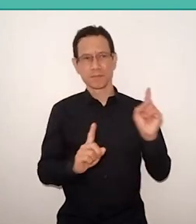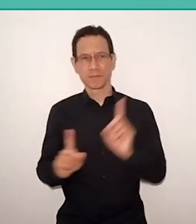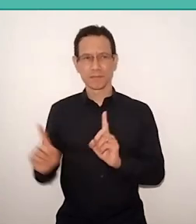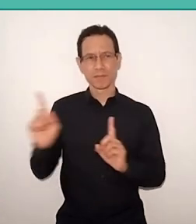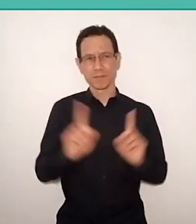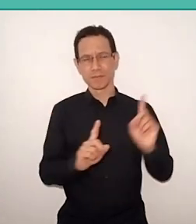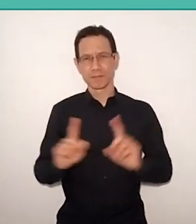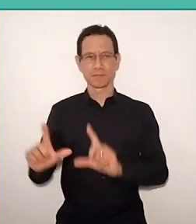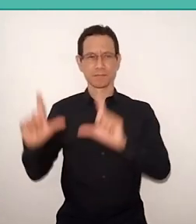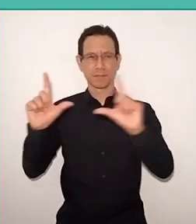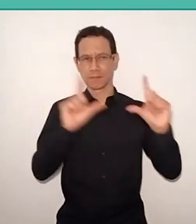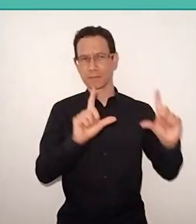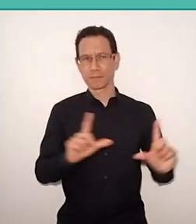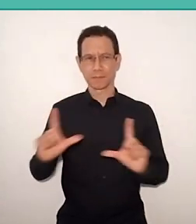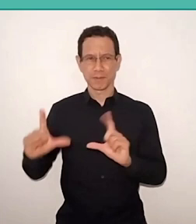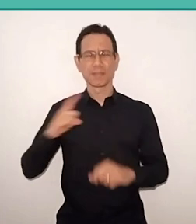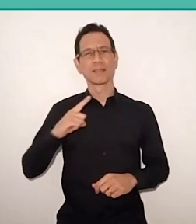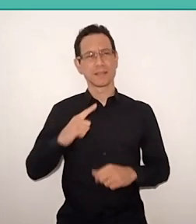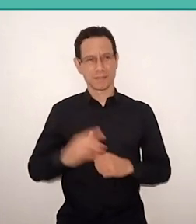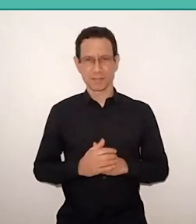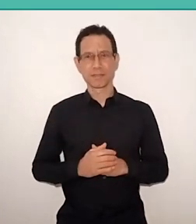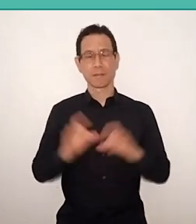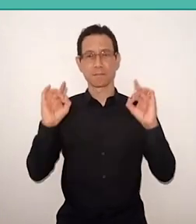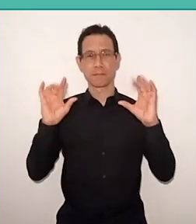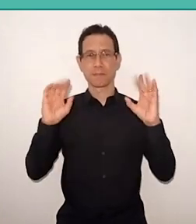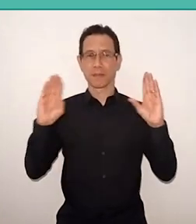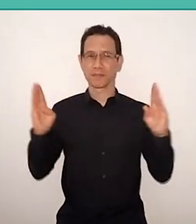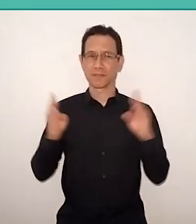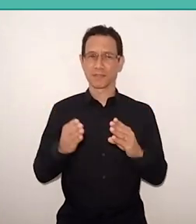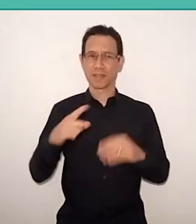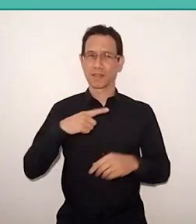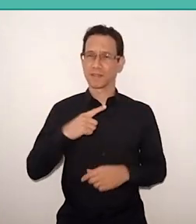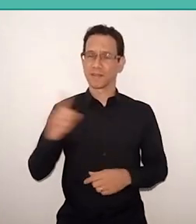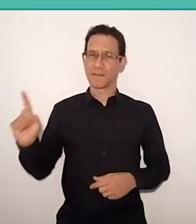the presence of an expert that will come from Switzerland,